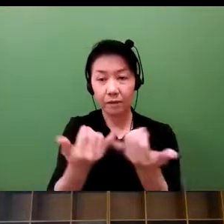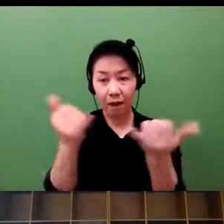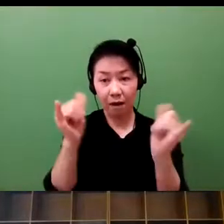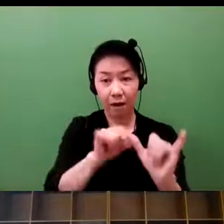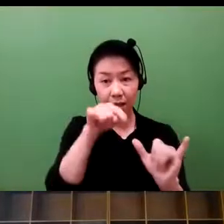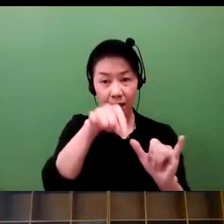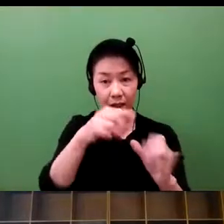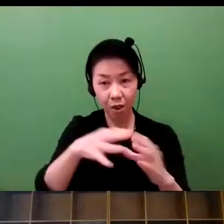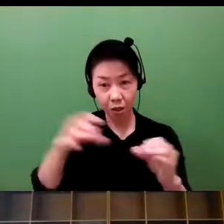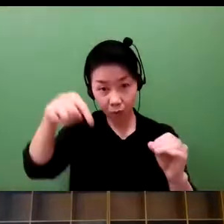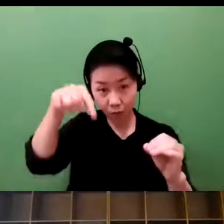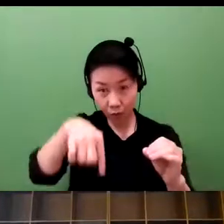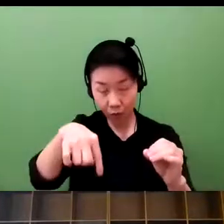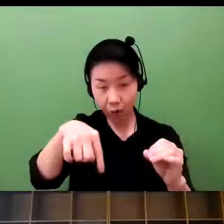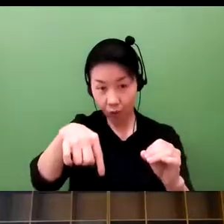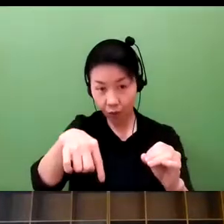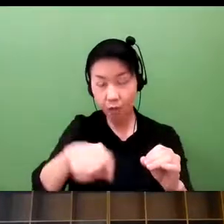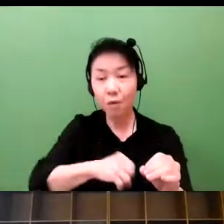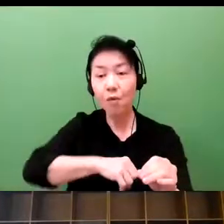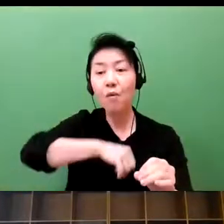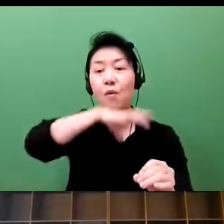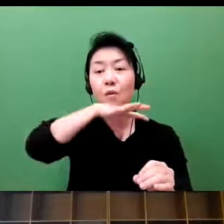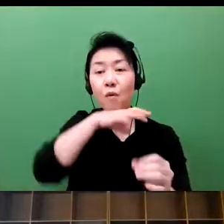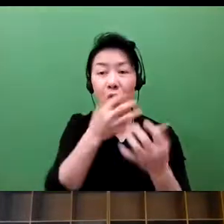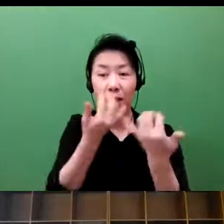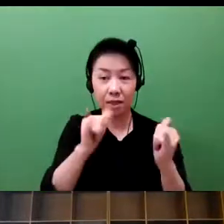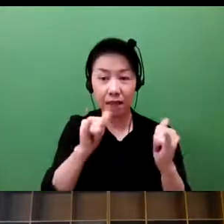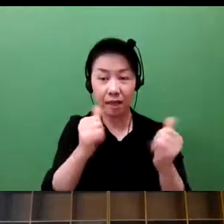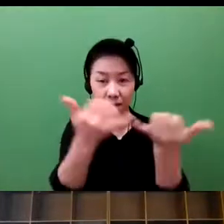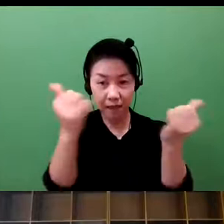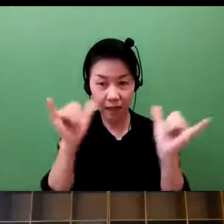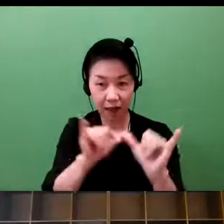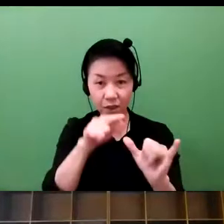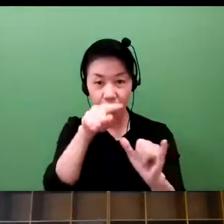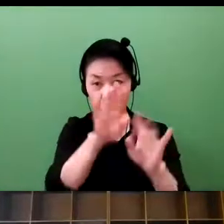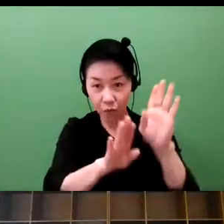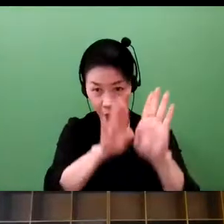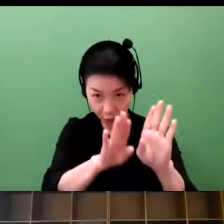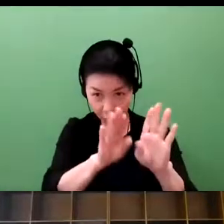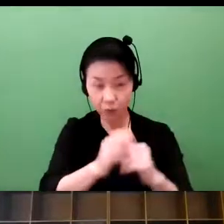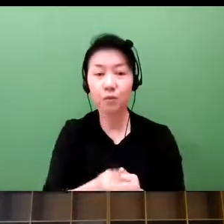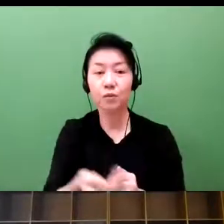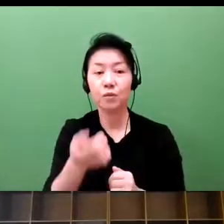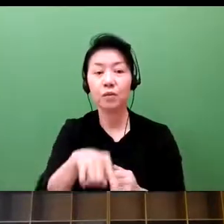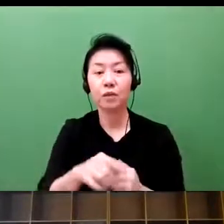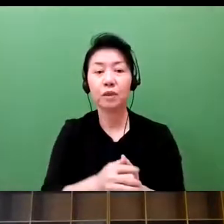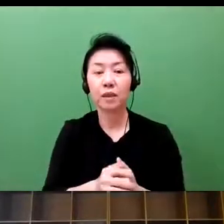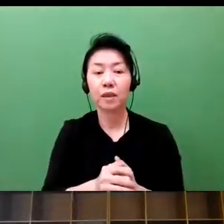And as a society, we are the most advanced, super aging society.